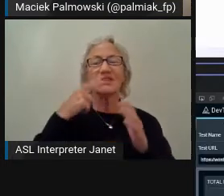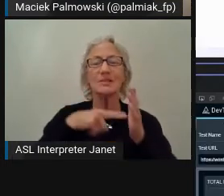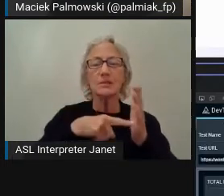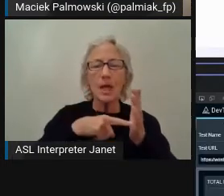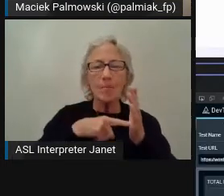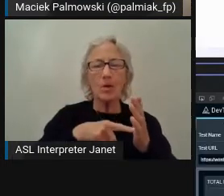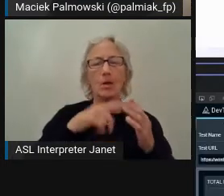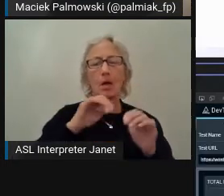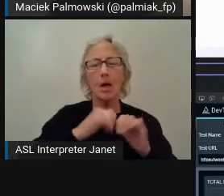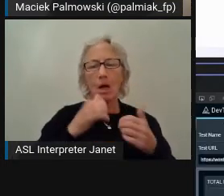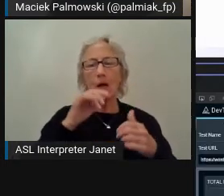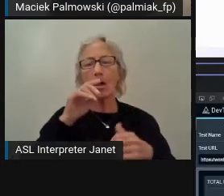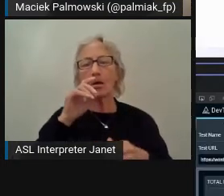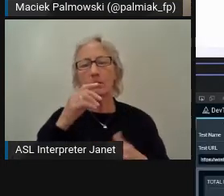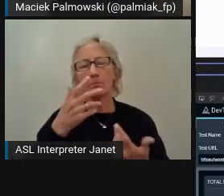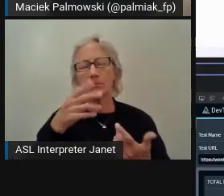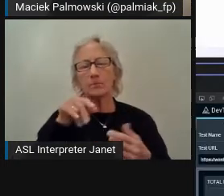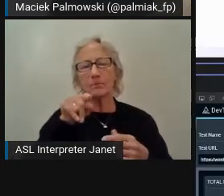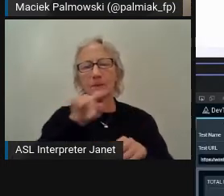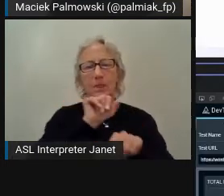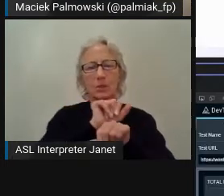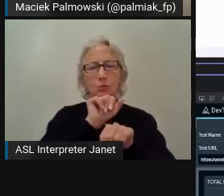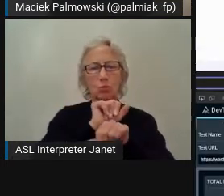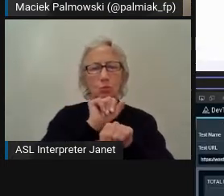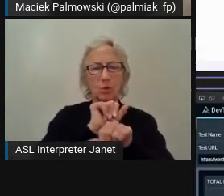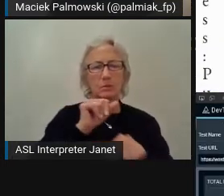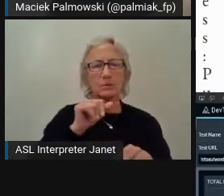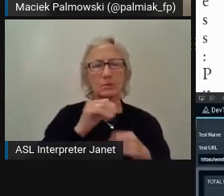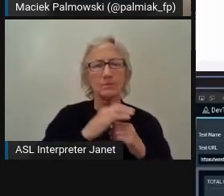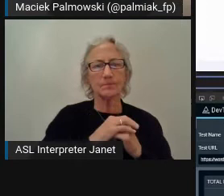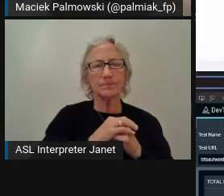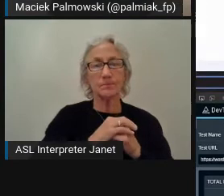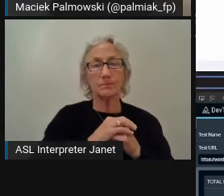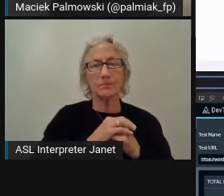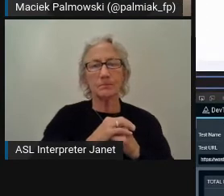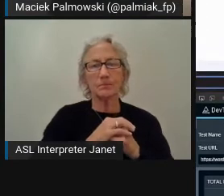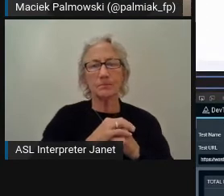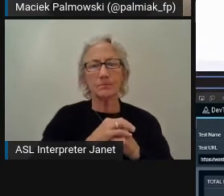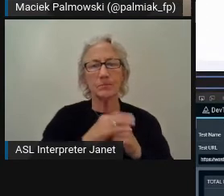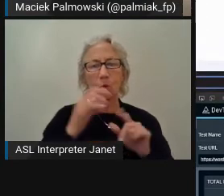Probably most of you use it every day, but just to make sure,